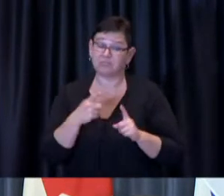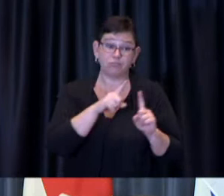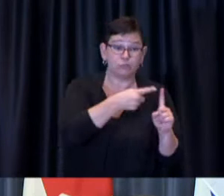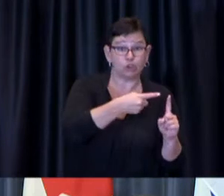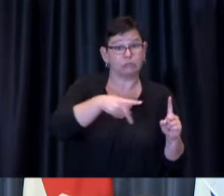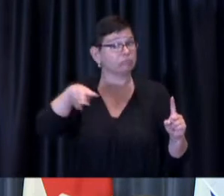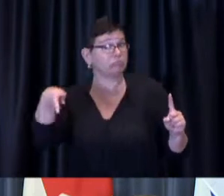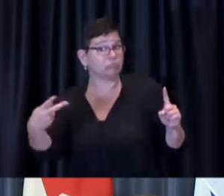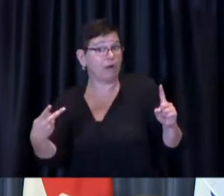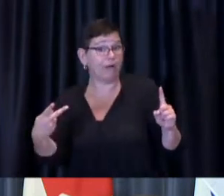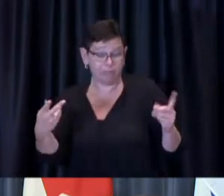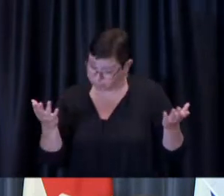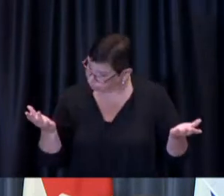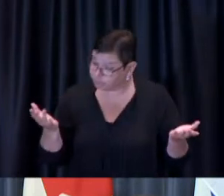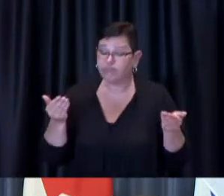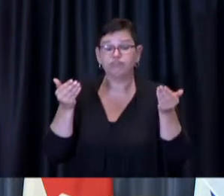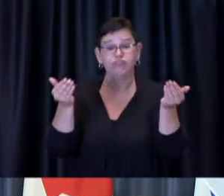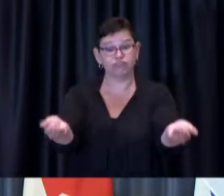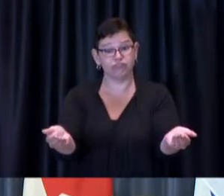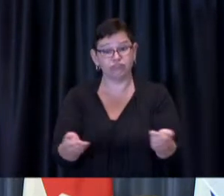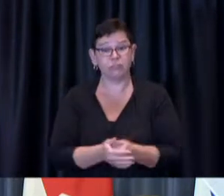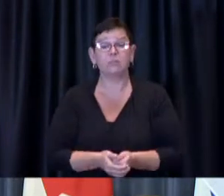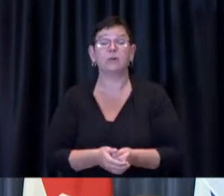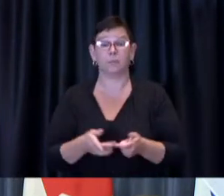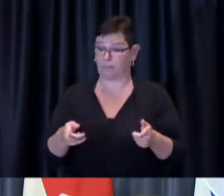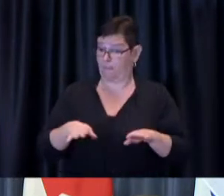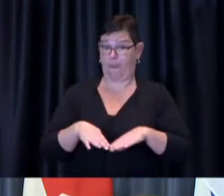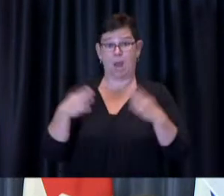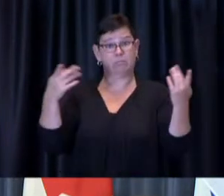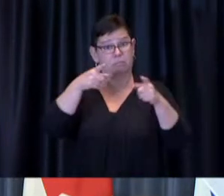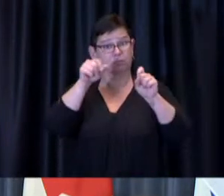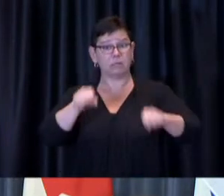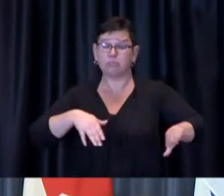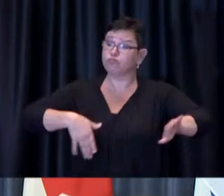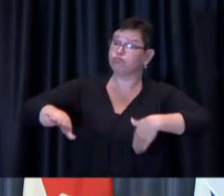Our clinics are open to walk-ins every day from noon through 7 p.m.